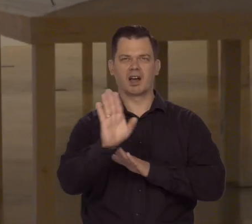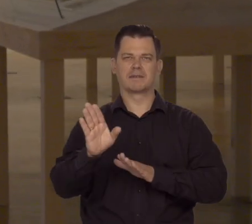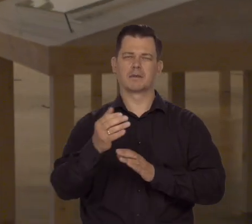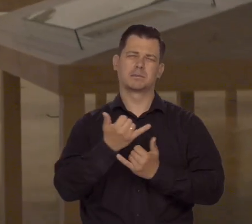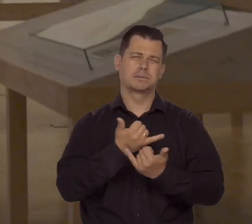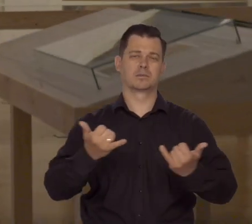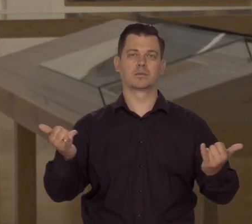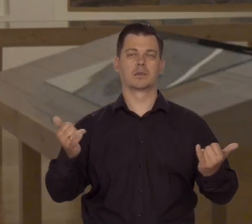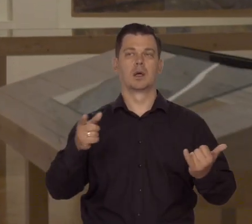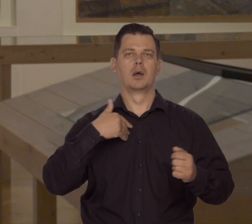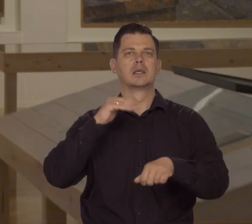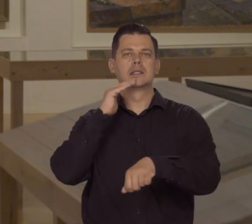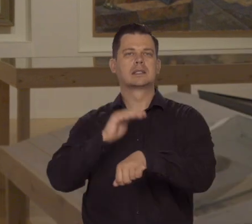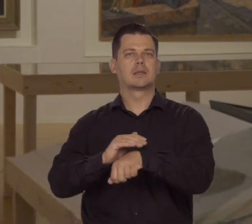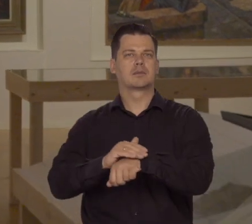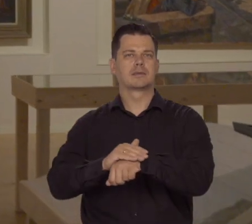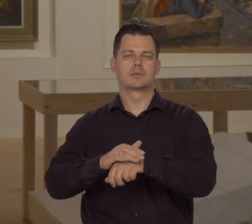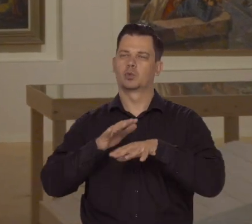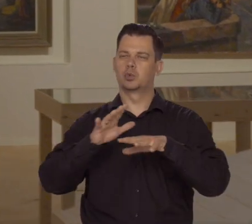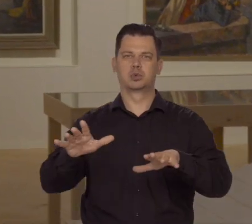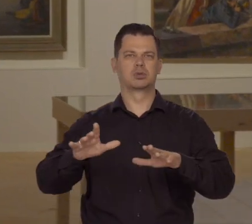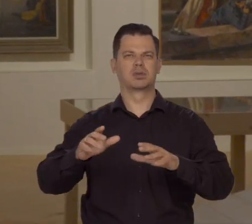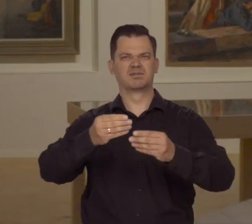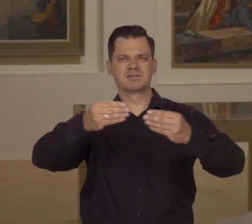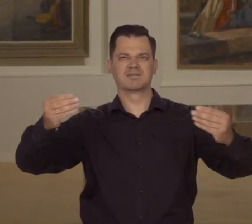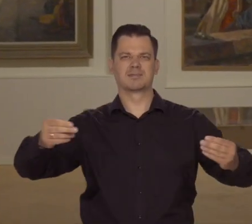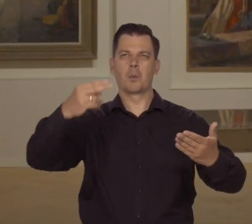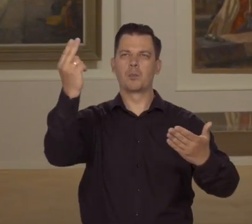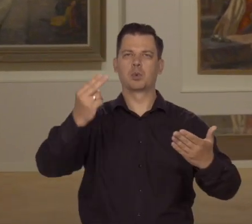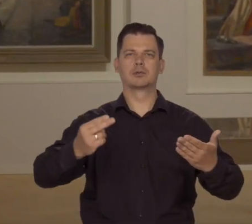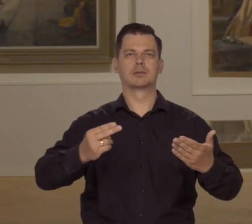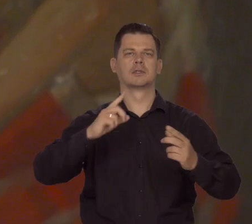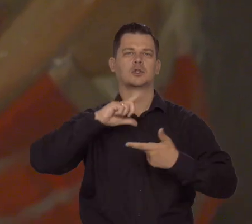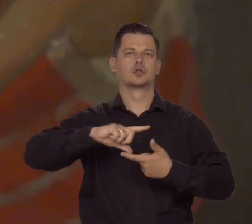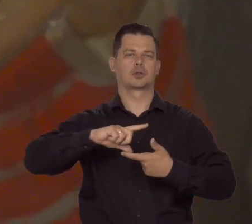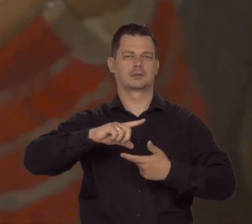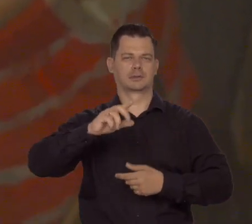Many monumental socialist realist canvases were commissioned for this exhibition,